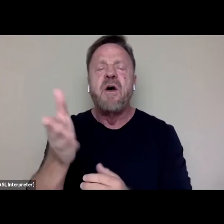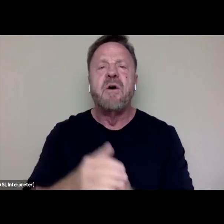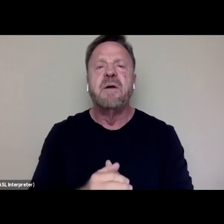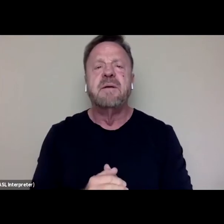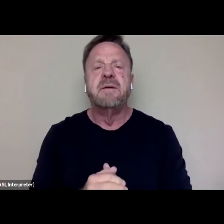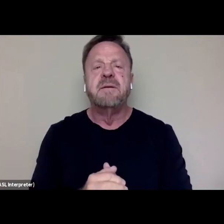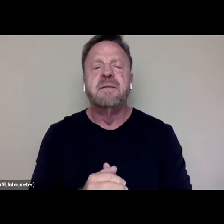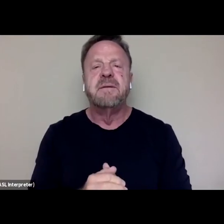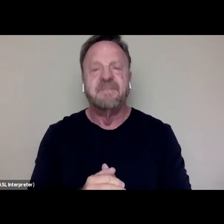I am here.